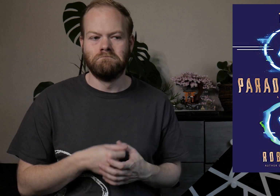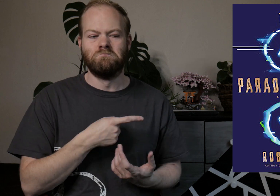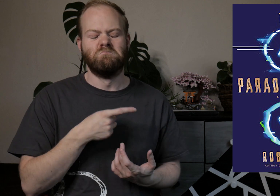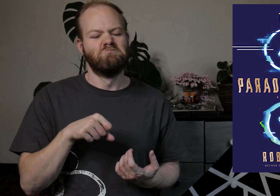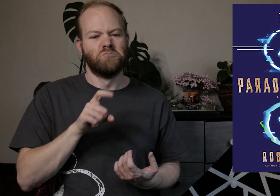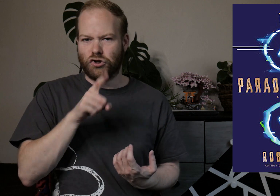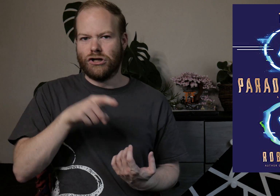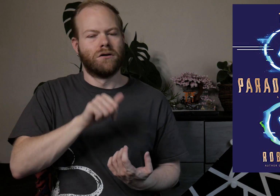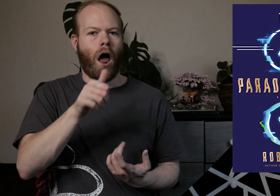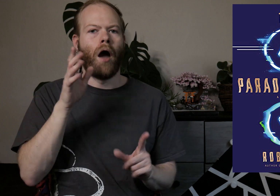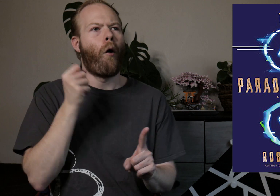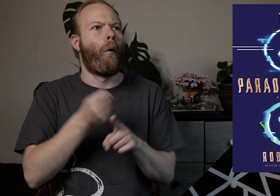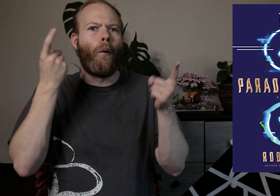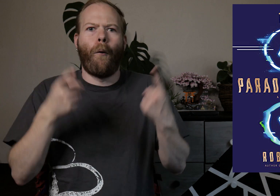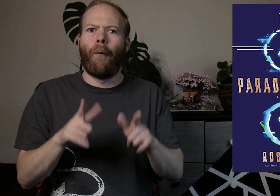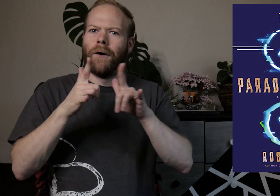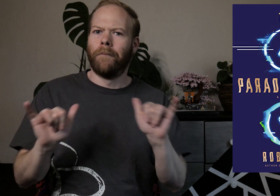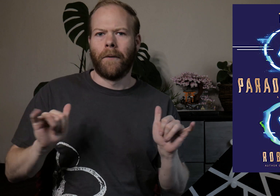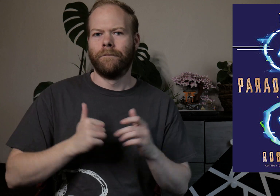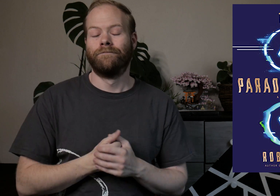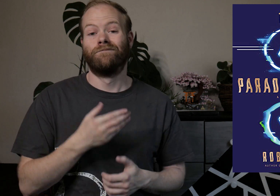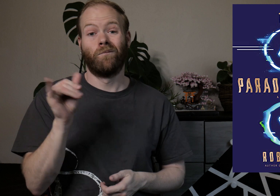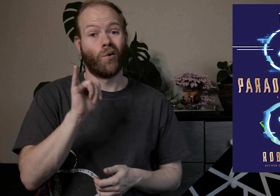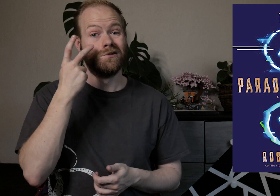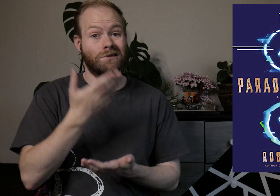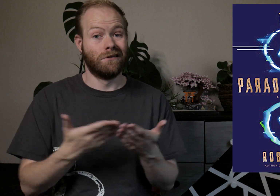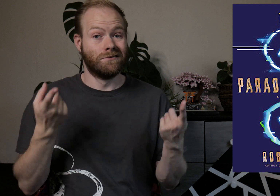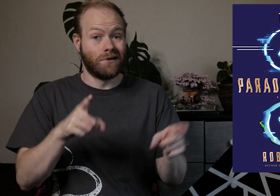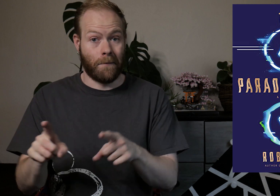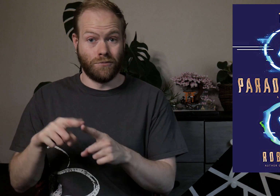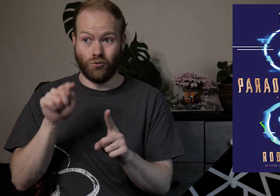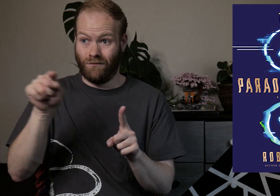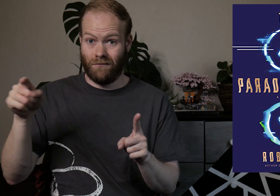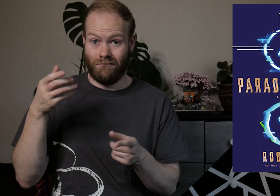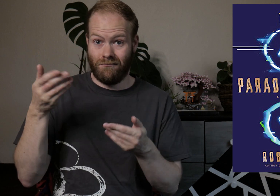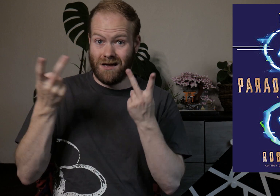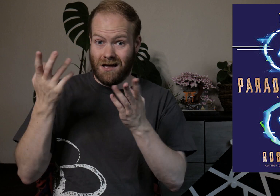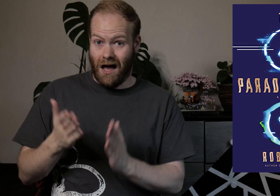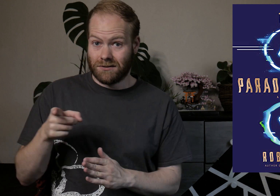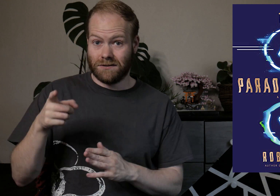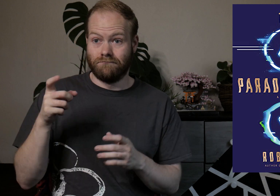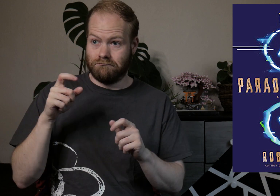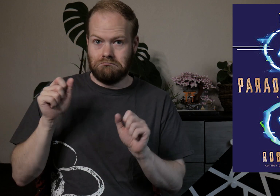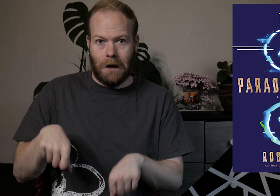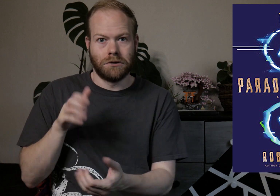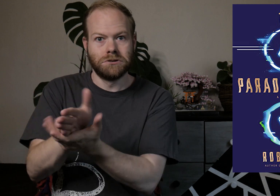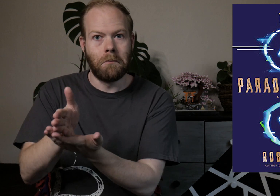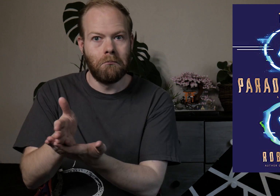She's sure that this isn't a coincidence, and she's also seeing things happen to these guests that she's able to stop.